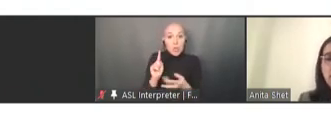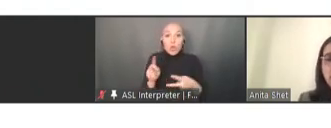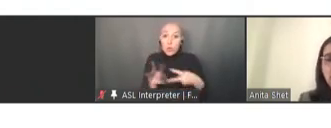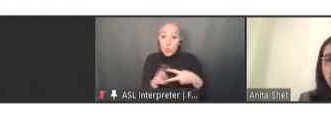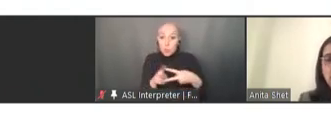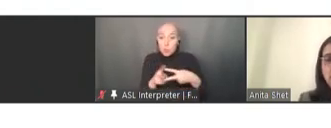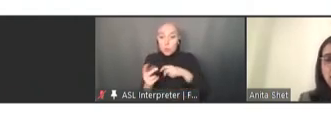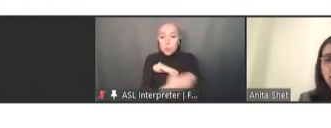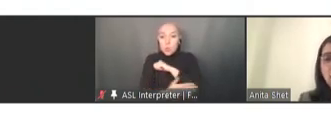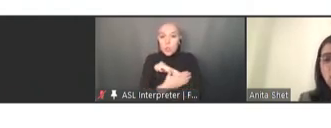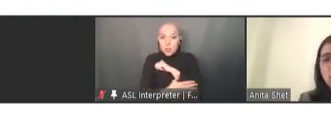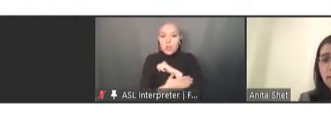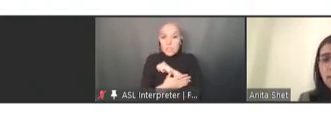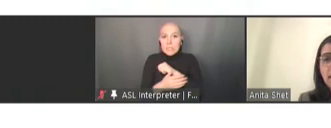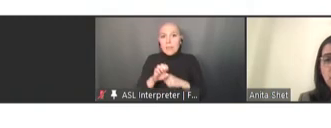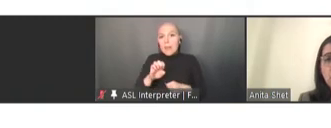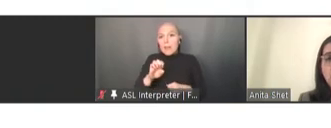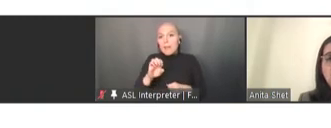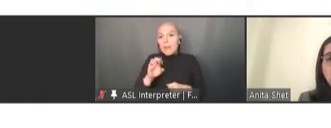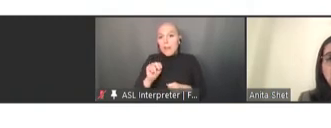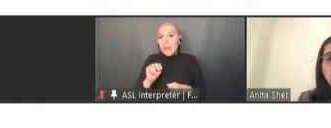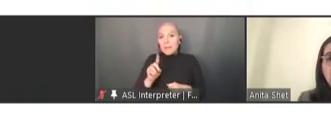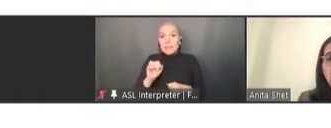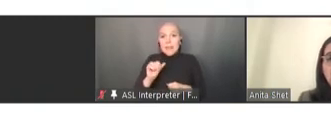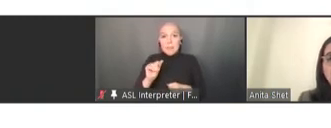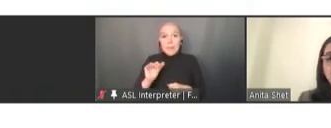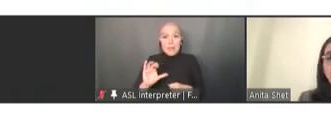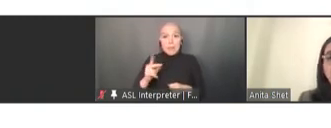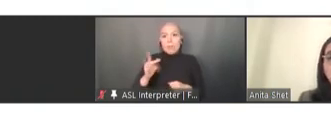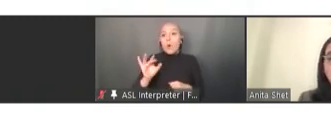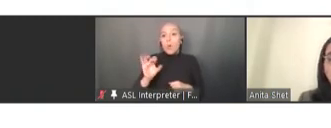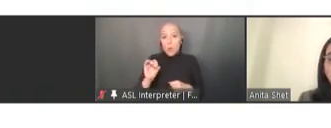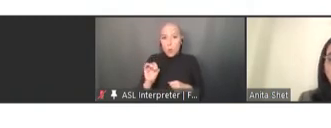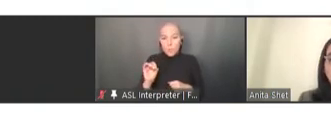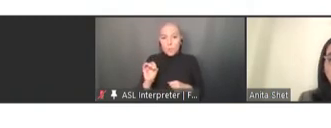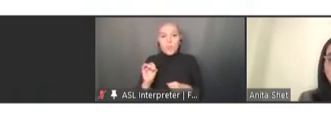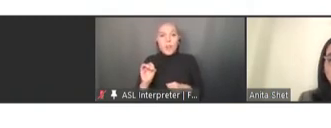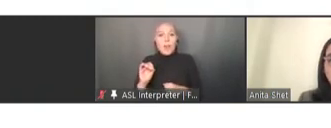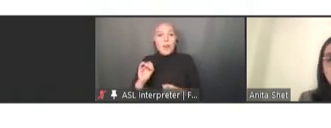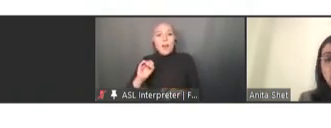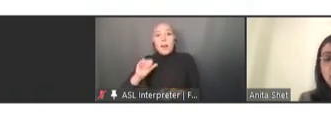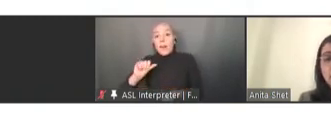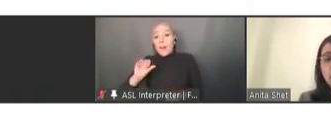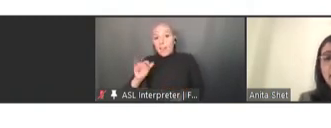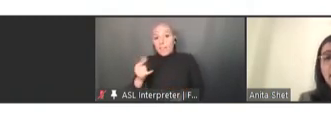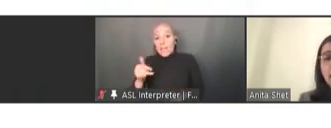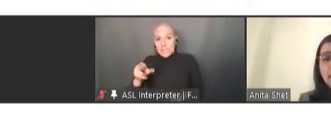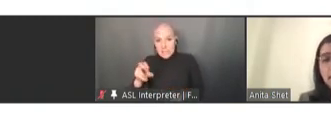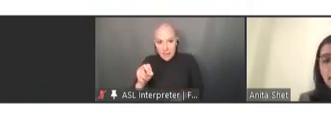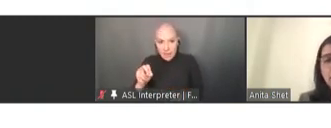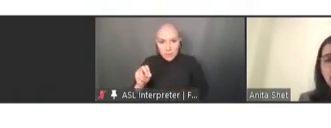Afghanistan, shown in the yellow. The green and orange dots that you see in many other countries